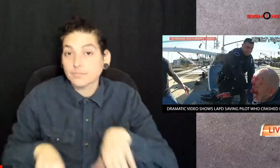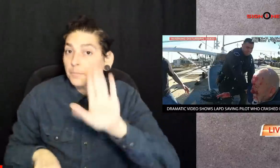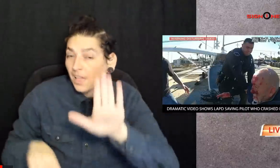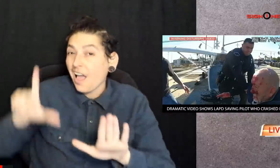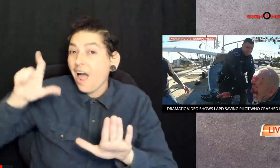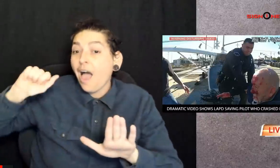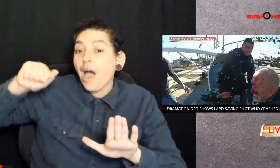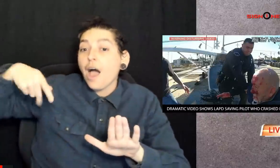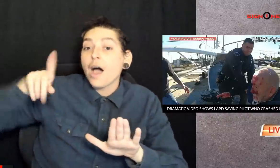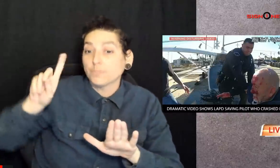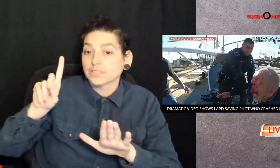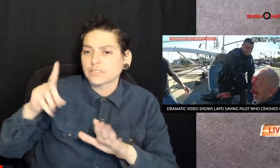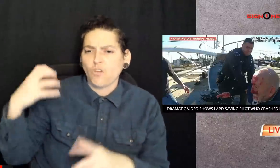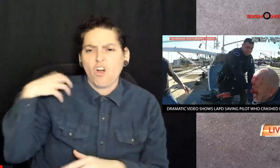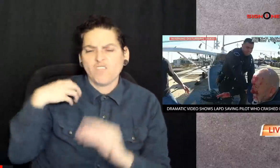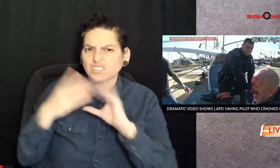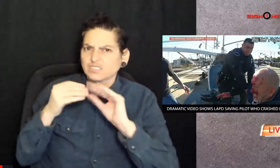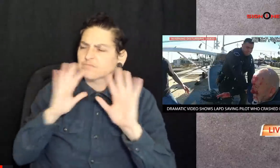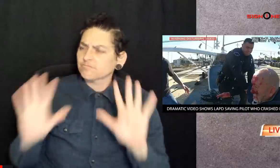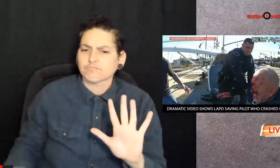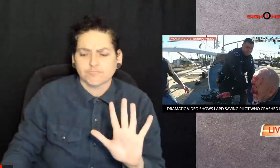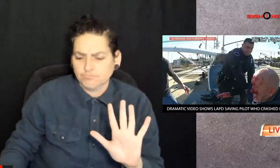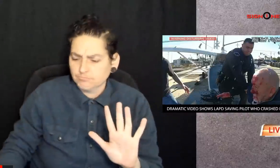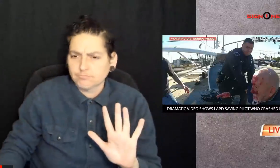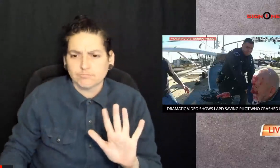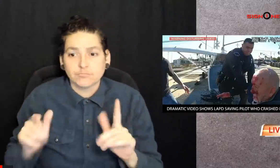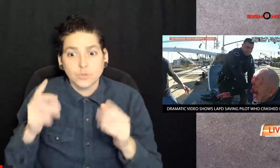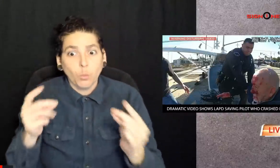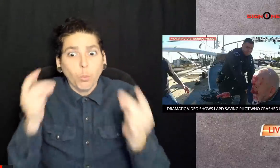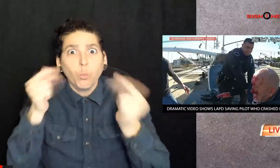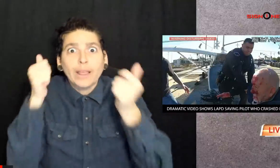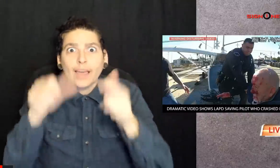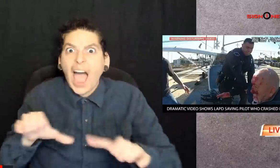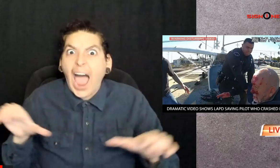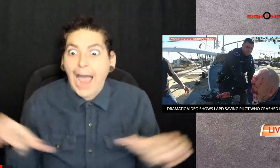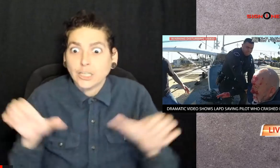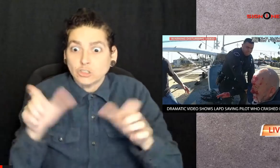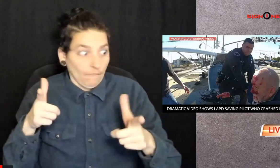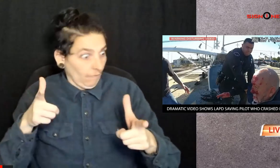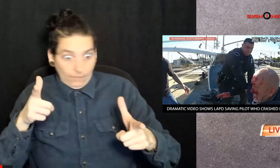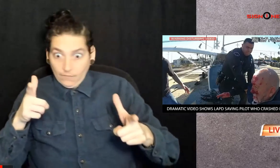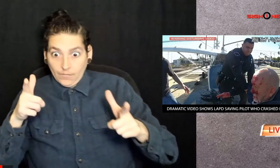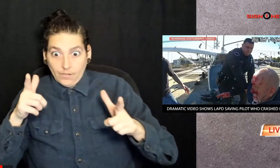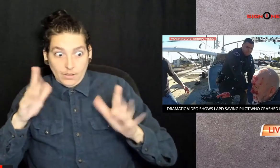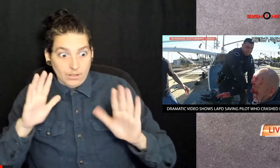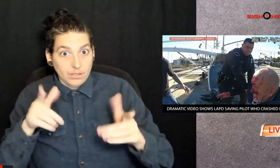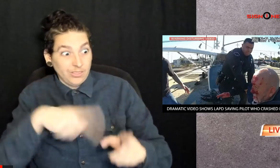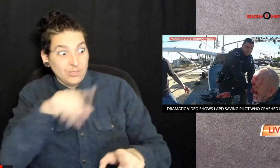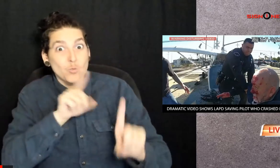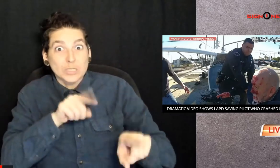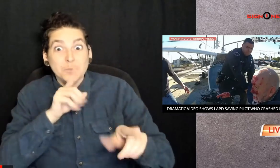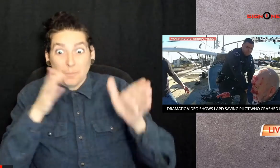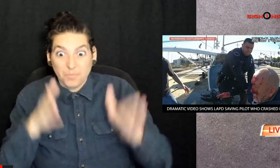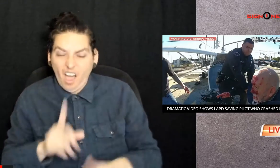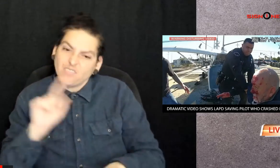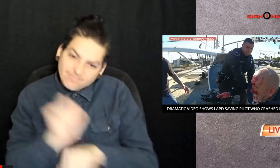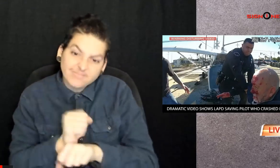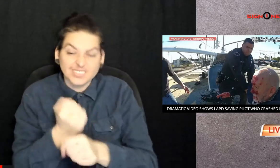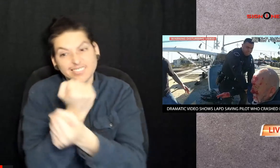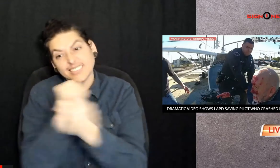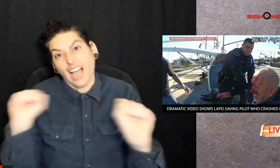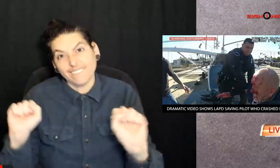the incident but LAPD officials say the quick actions of those responding officers saved